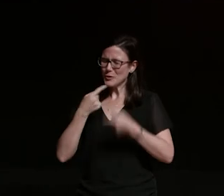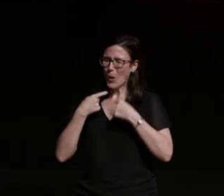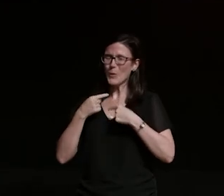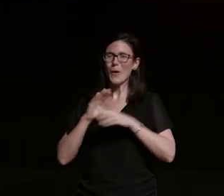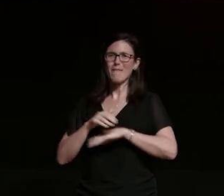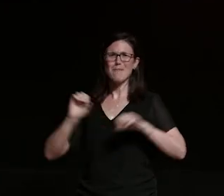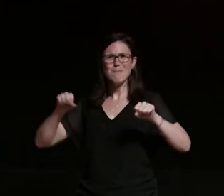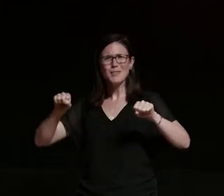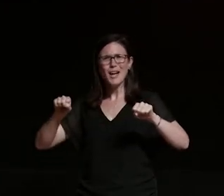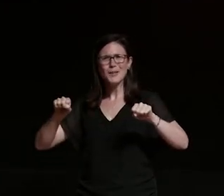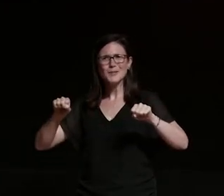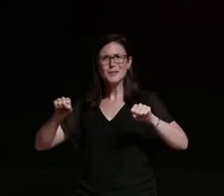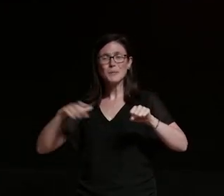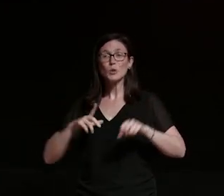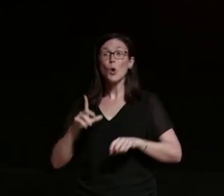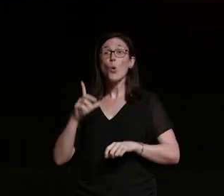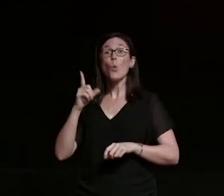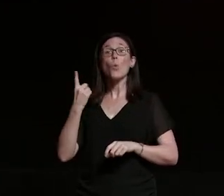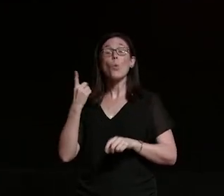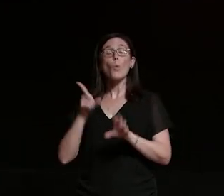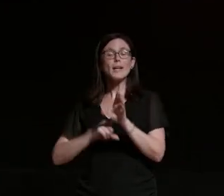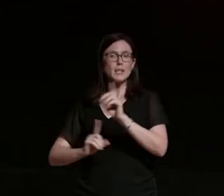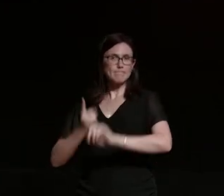because he broke the leg a year ago um was the first time out on a bike